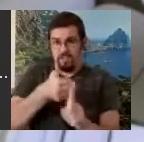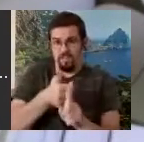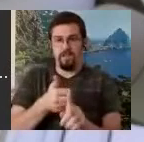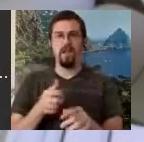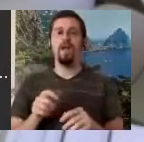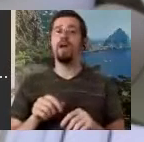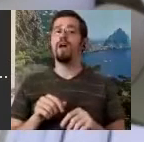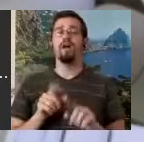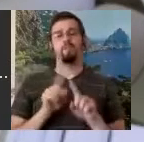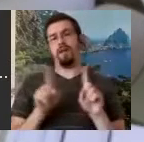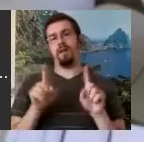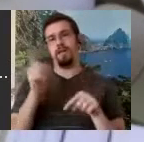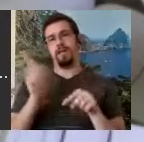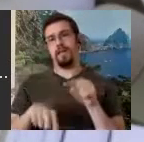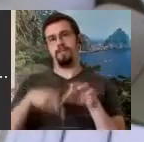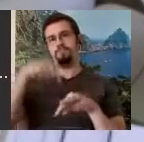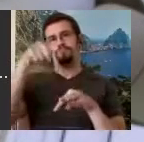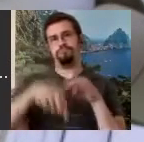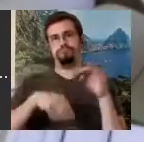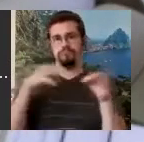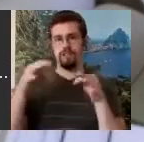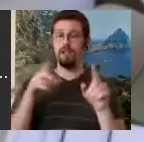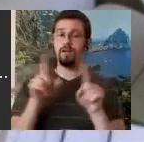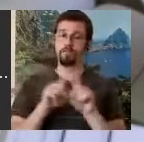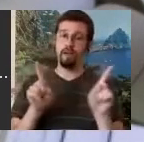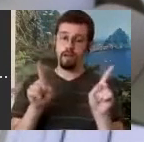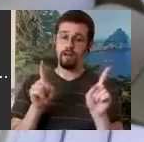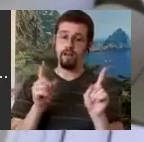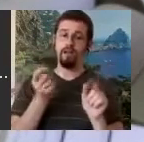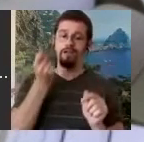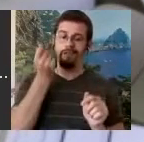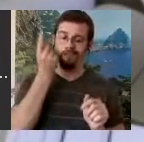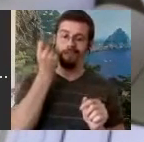about that right now. But it gives you a perspective on what happened. They did